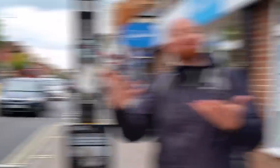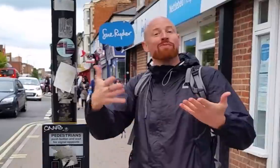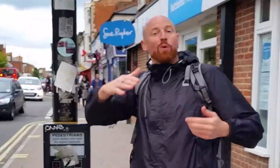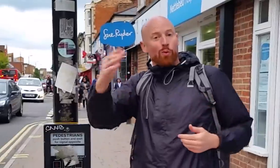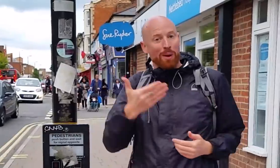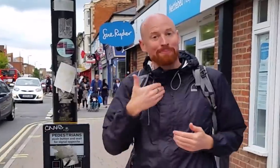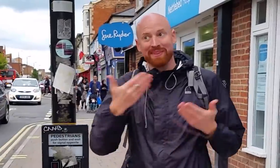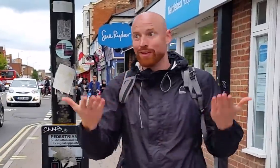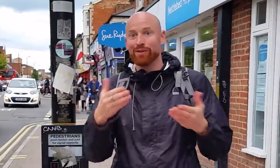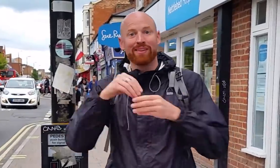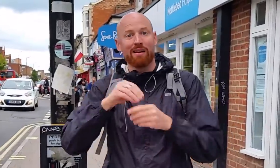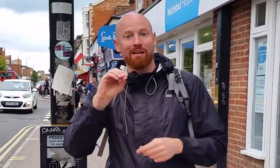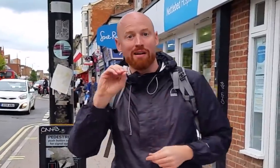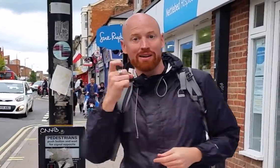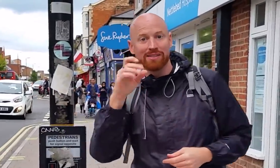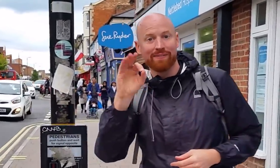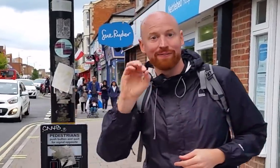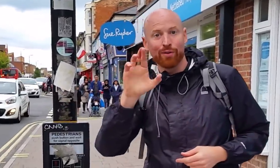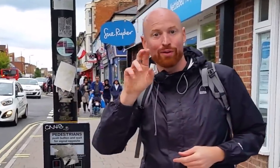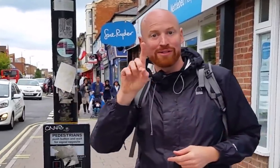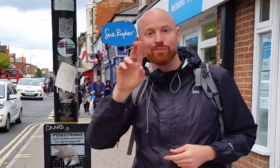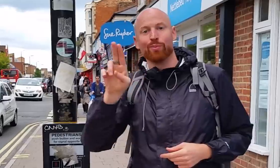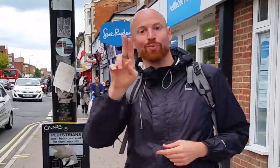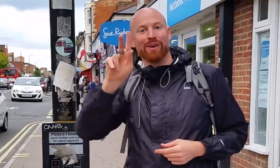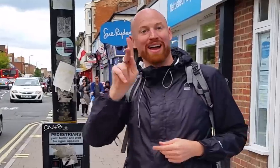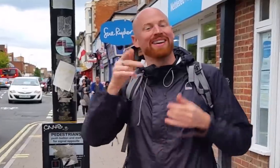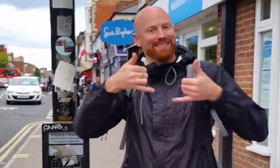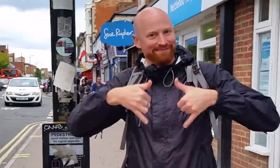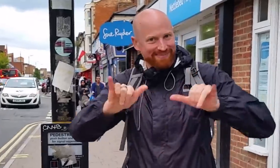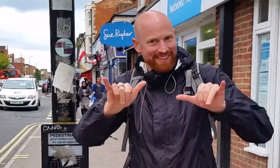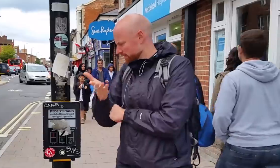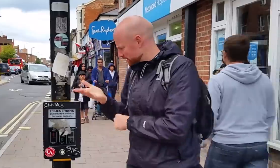Welcome! I'm here in Oxford, UK (still!)